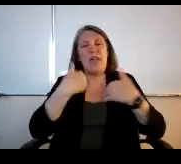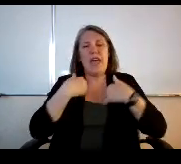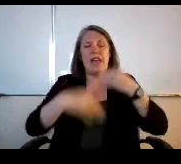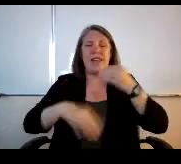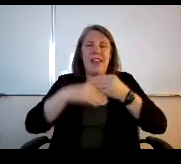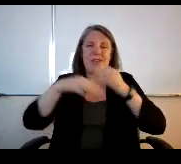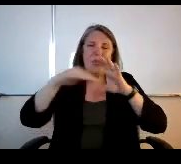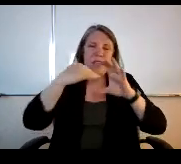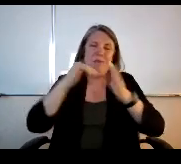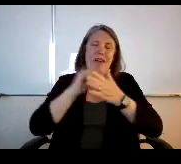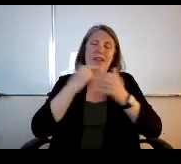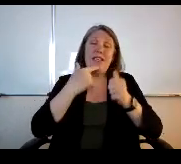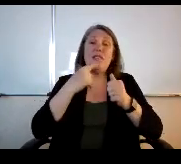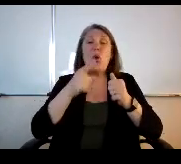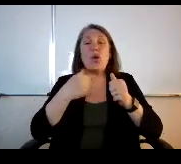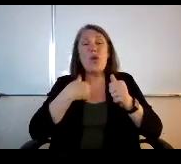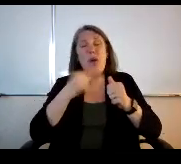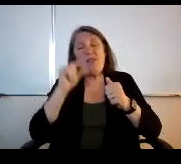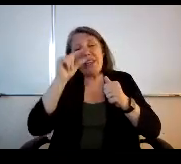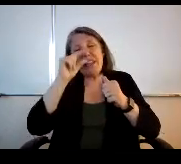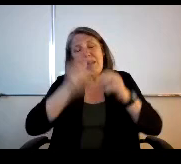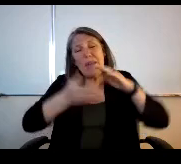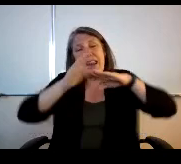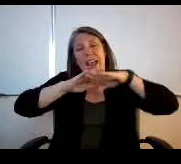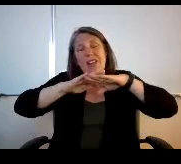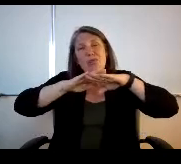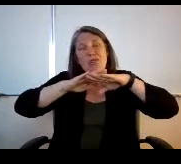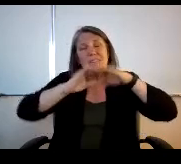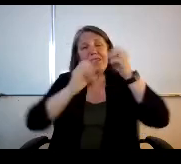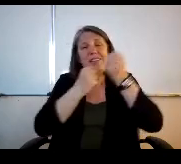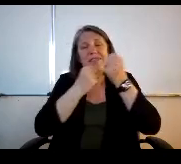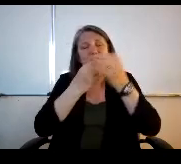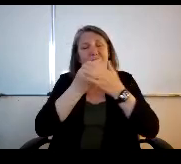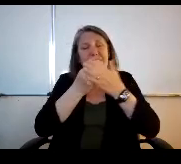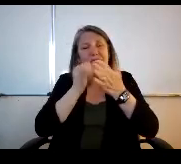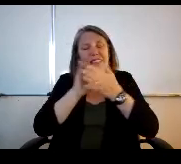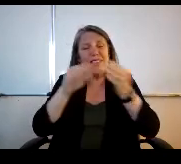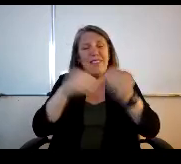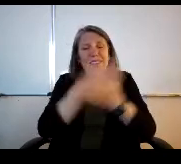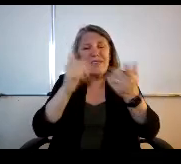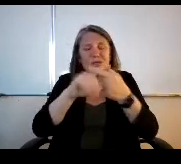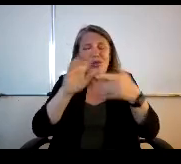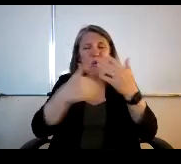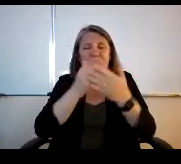you have a little bit extra supplemental funding that they gave out to all of the school districts.